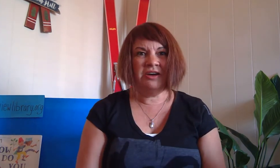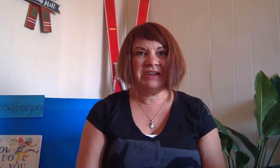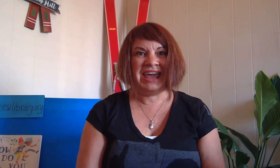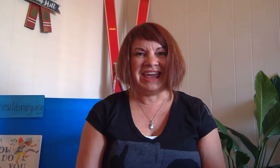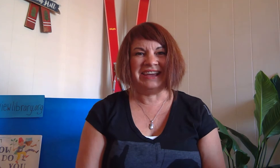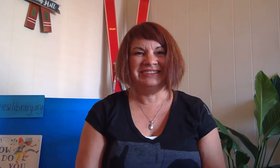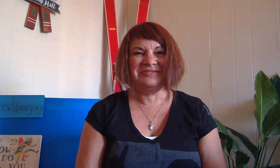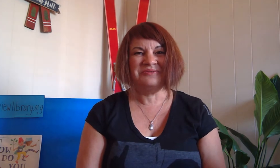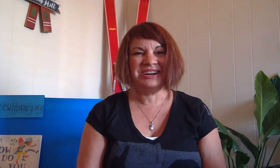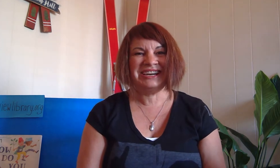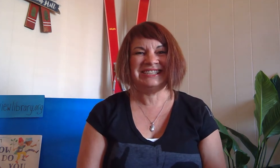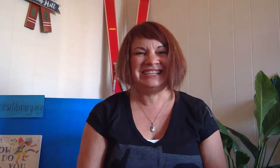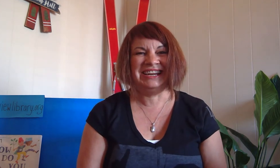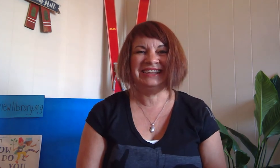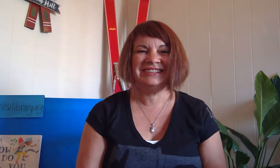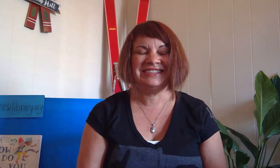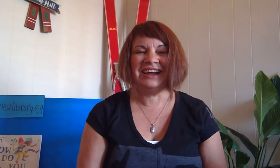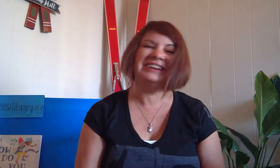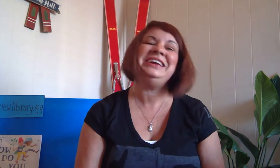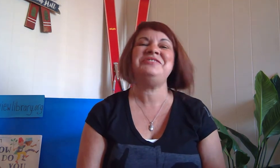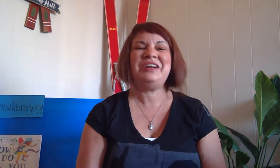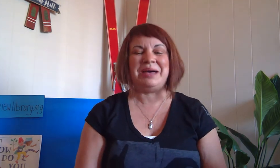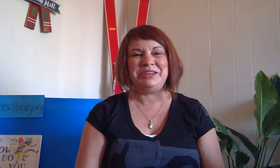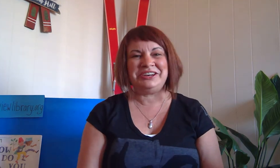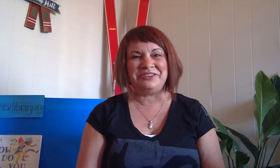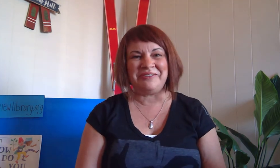Okay we're gonna sing the song if you're happy and you know it.